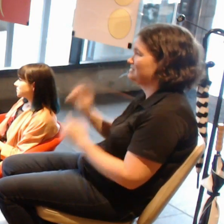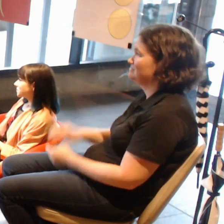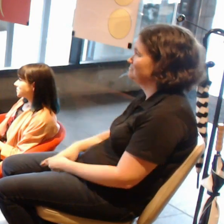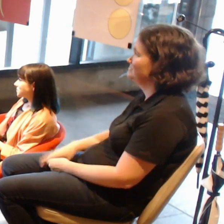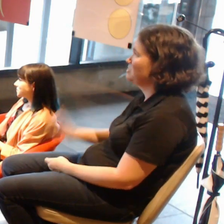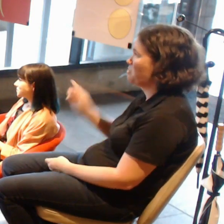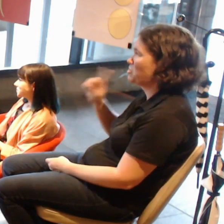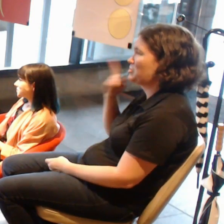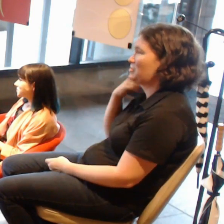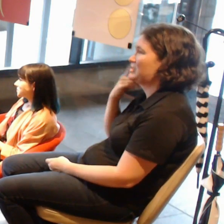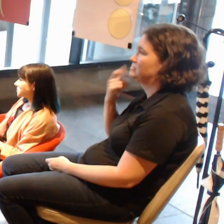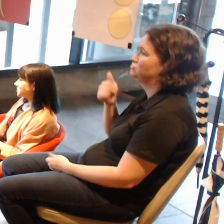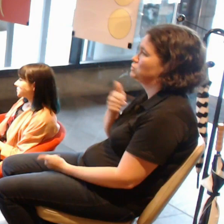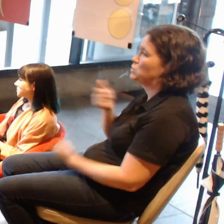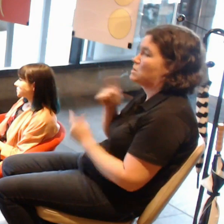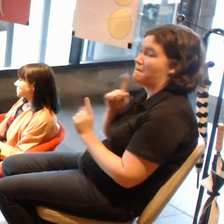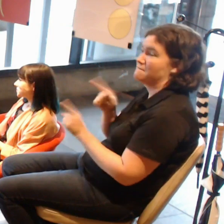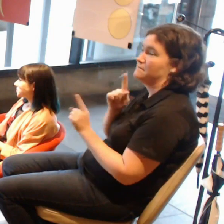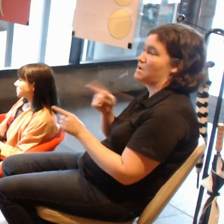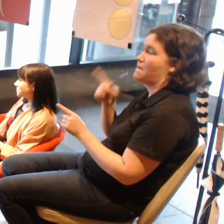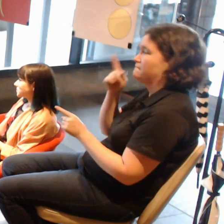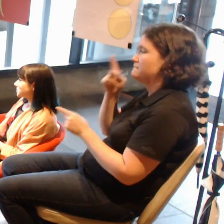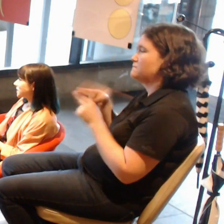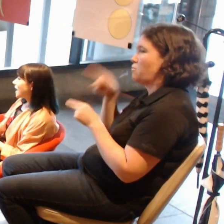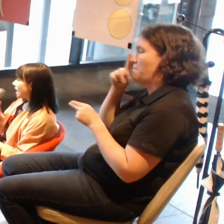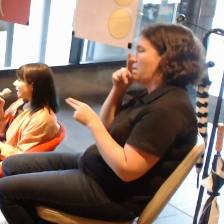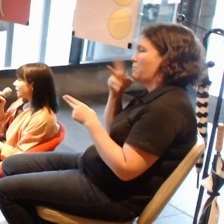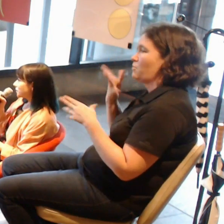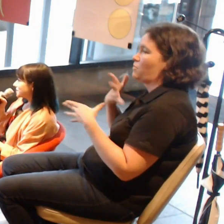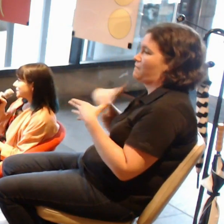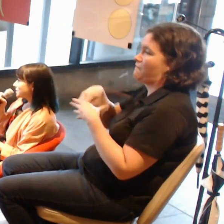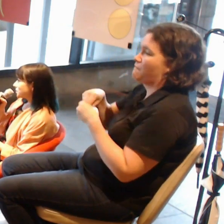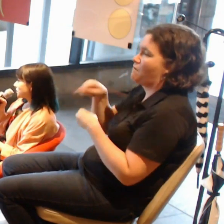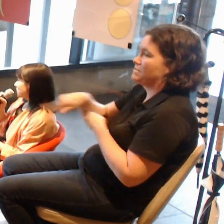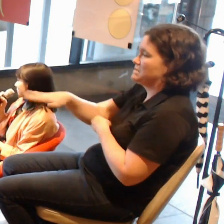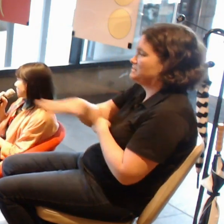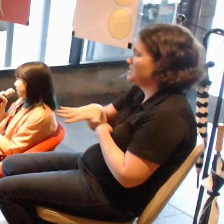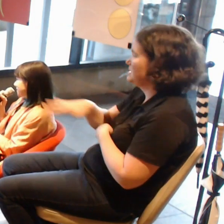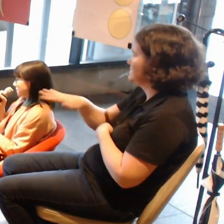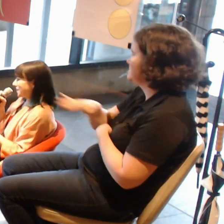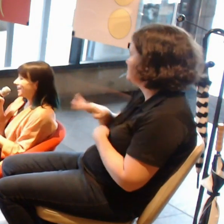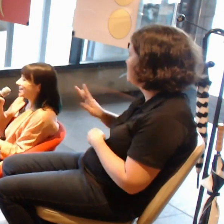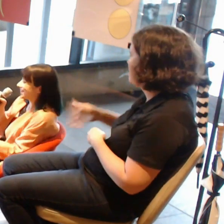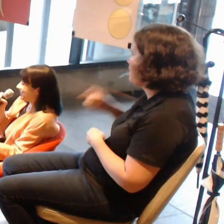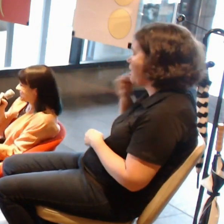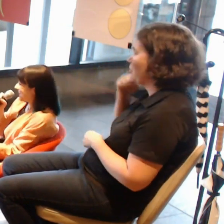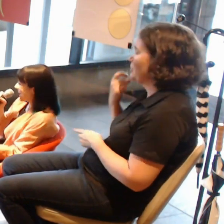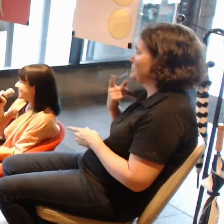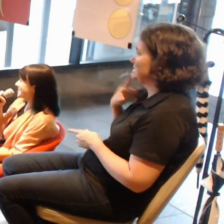to people getting into the space? I'm gonna say something really quick, and answer your question.